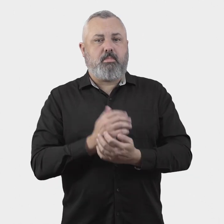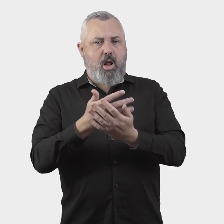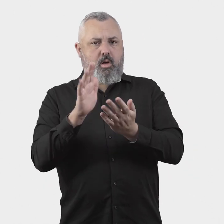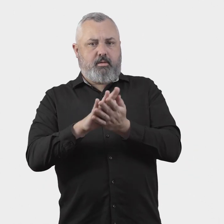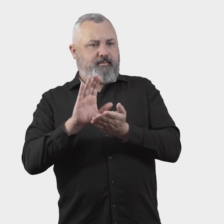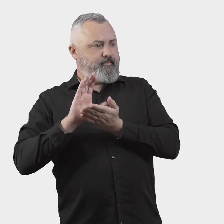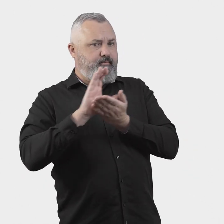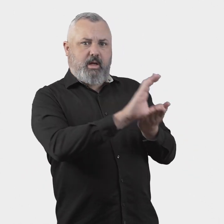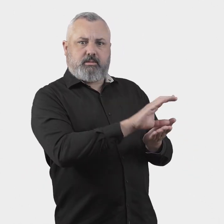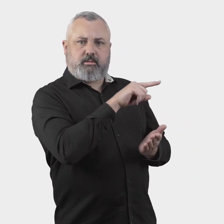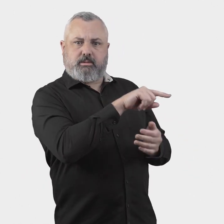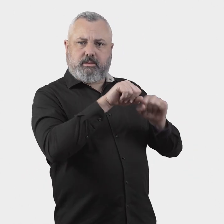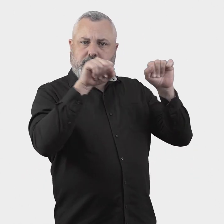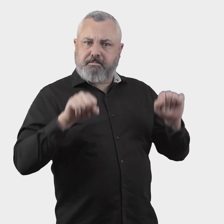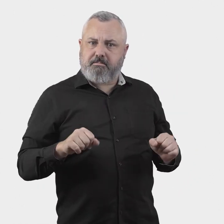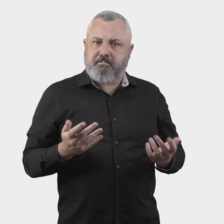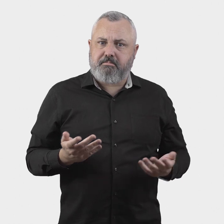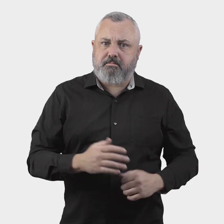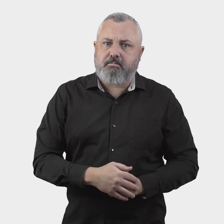cost recovery arrangements to fund the ombuds scheme.